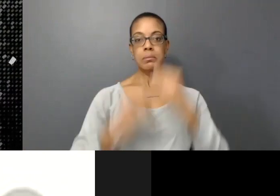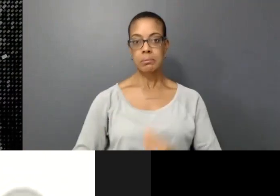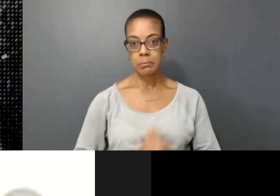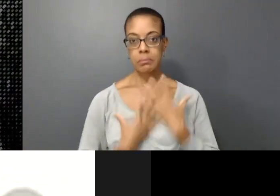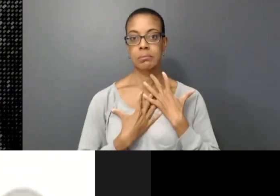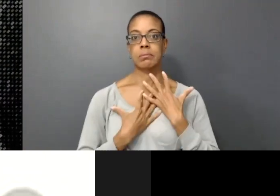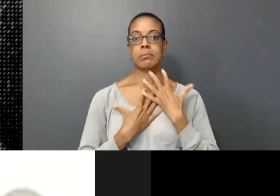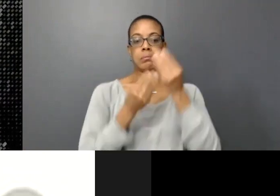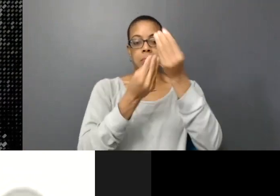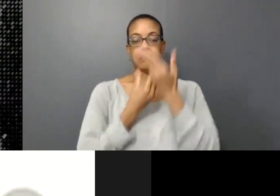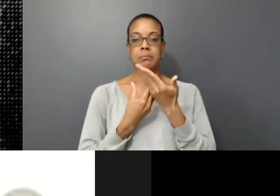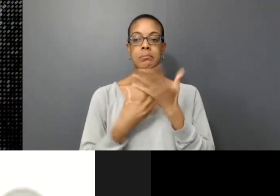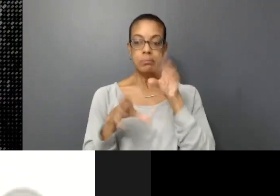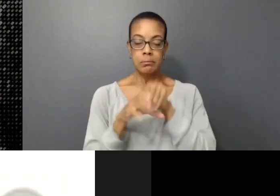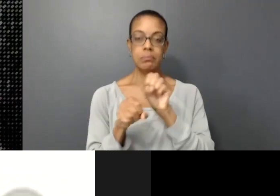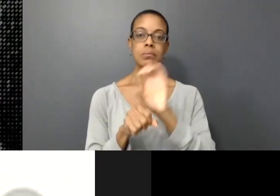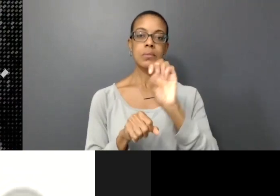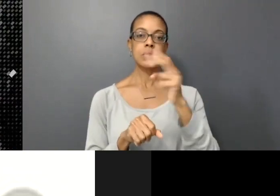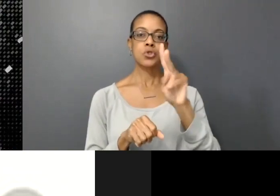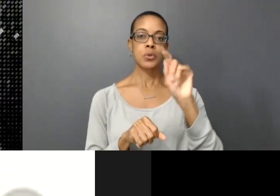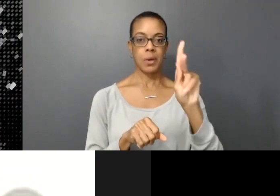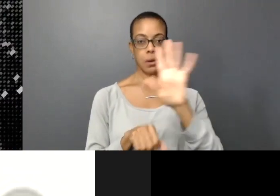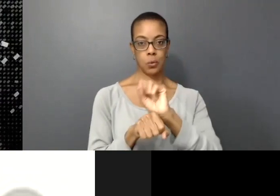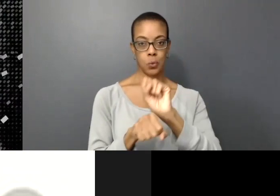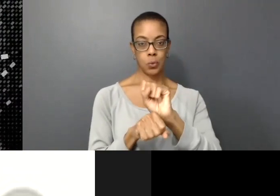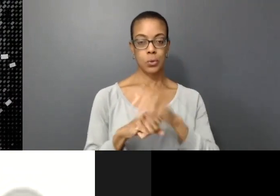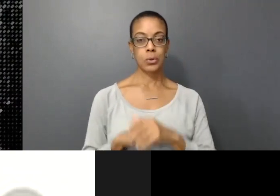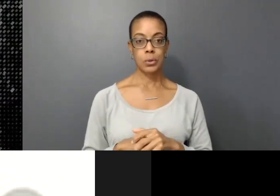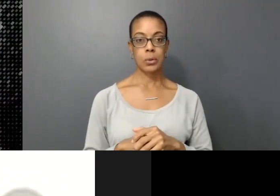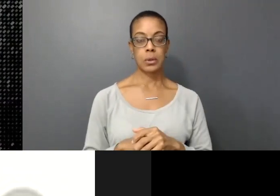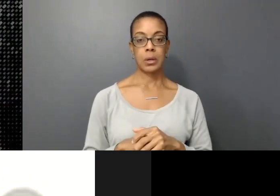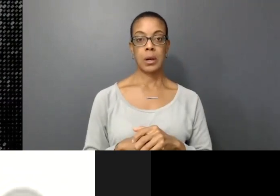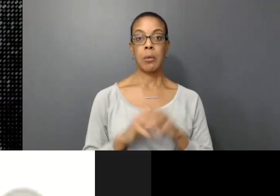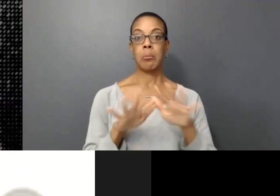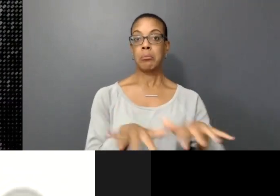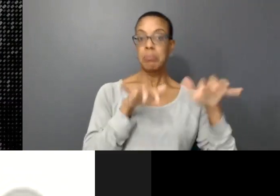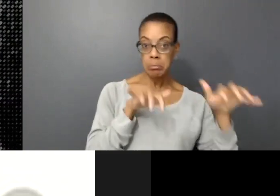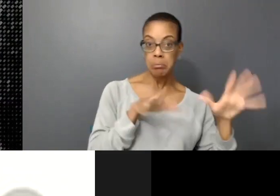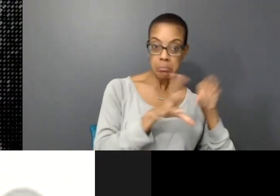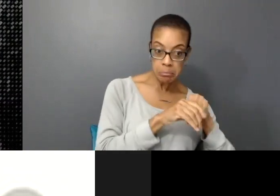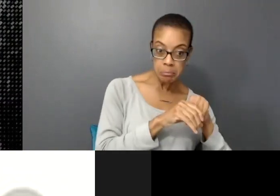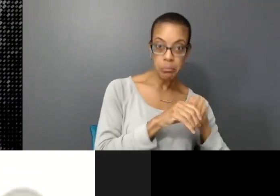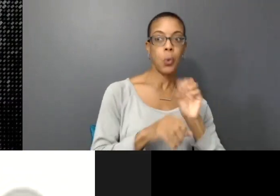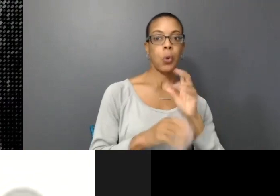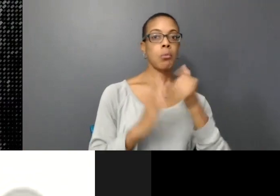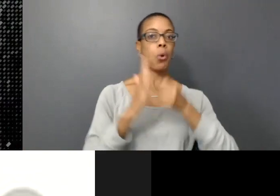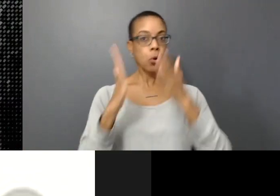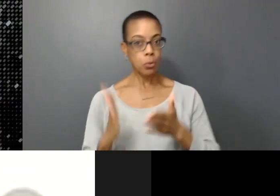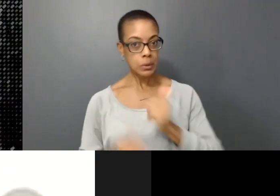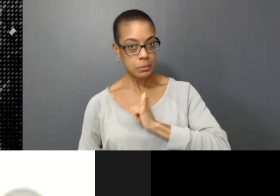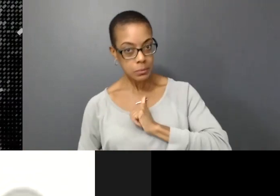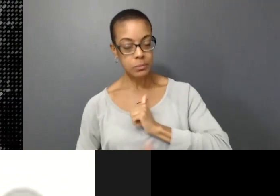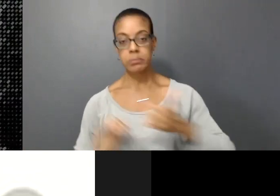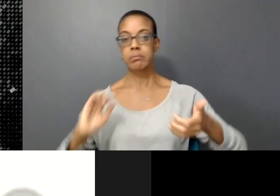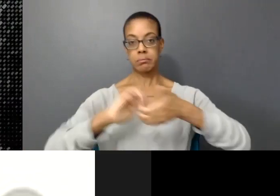with Chimerik's work whether it be as an audience member, as a fellow artist, or as a collaborator,